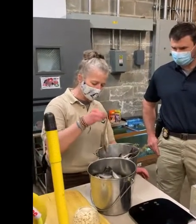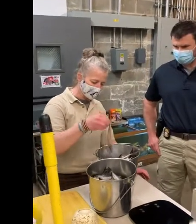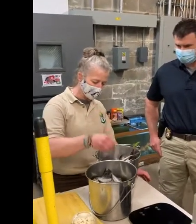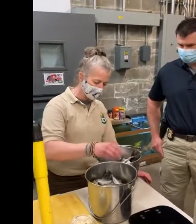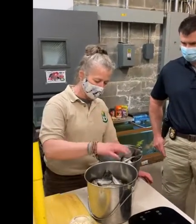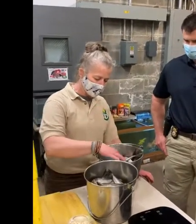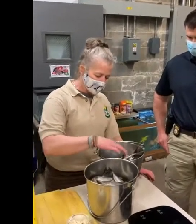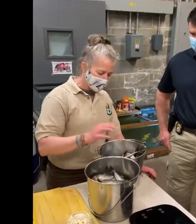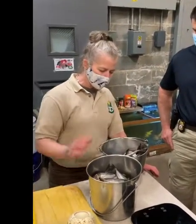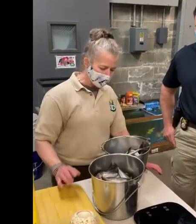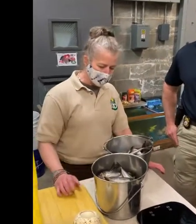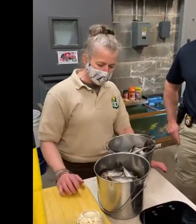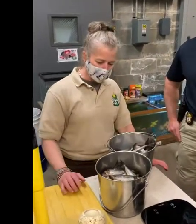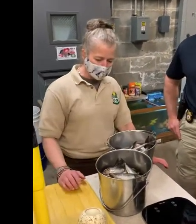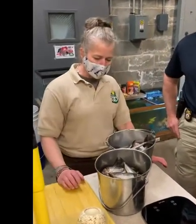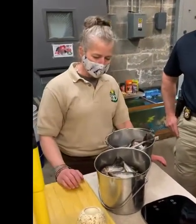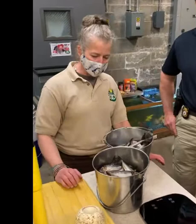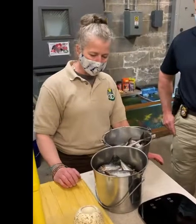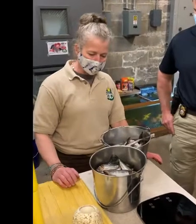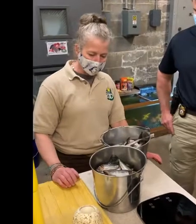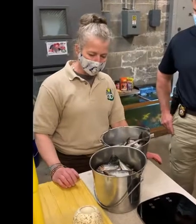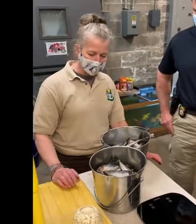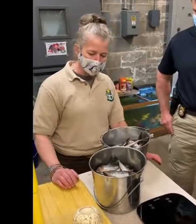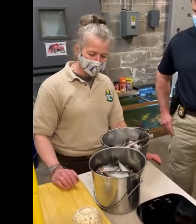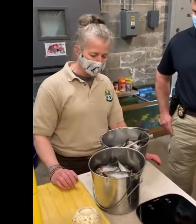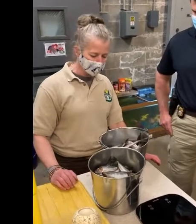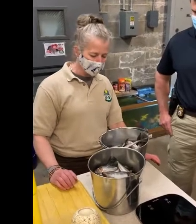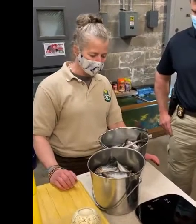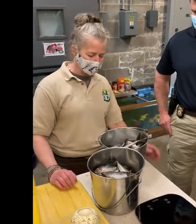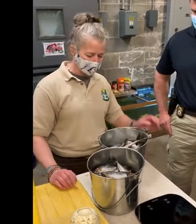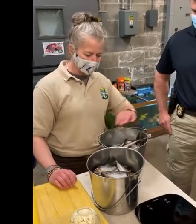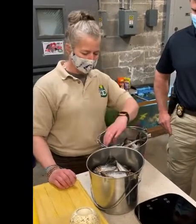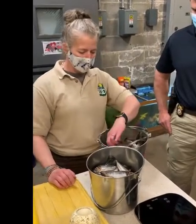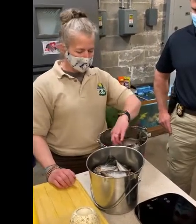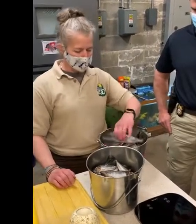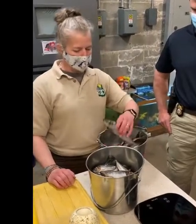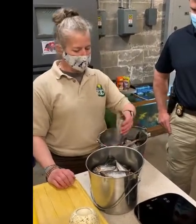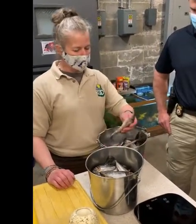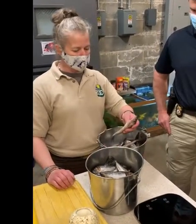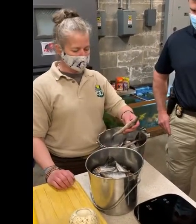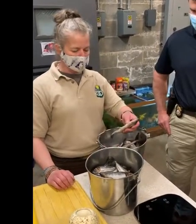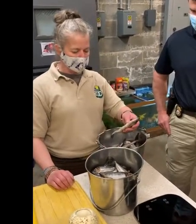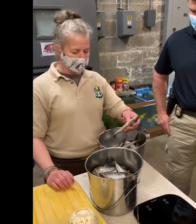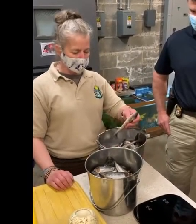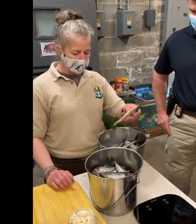and then we defrost it under a cold water defrost, which is what I did this morning,